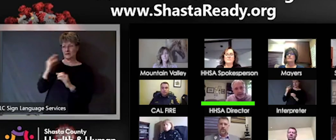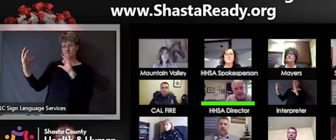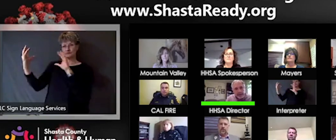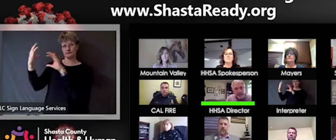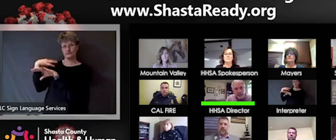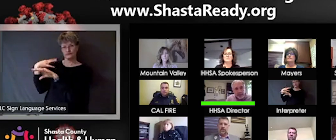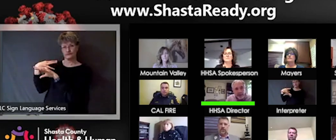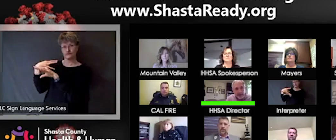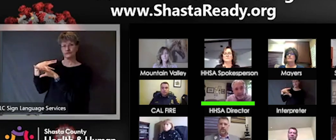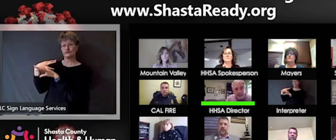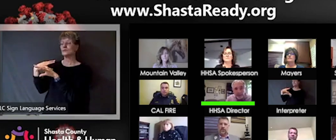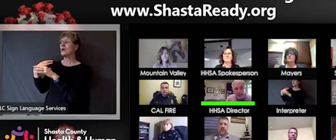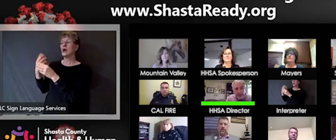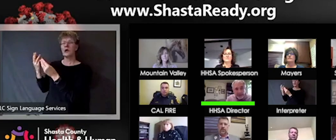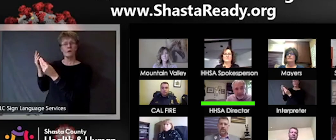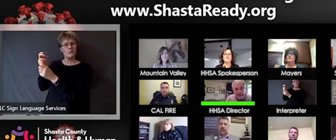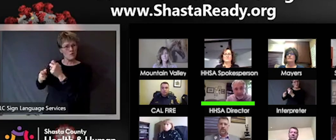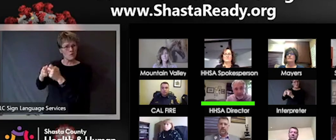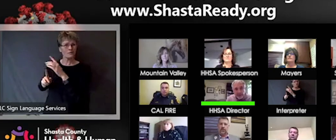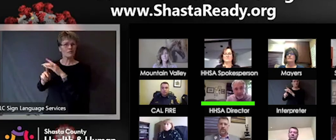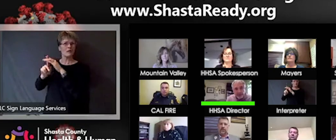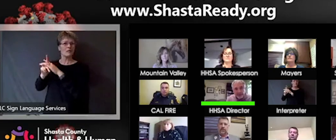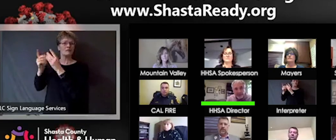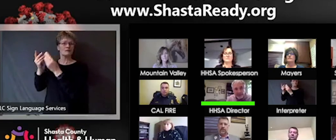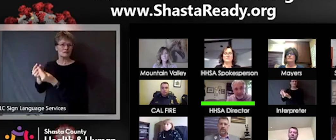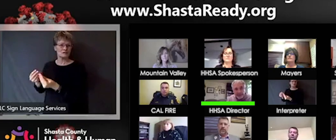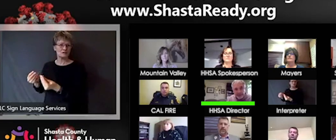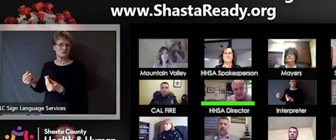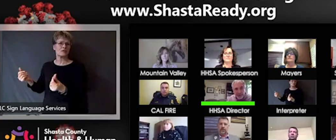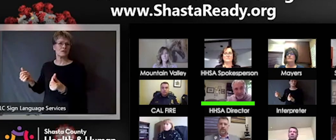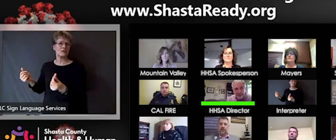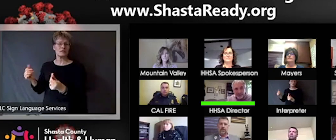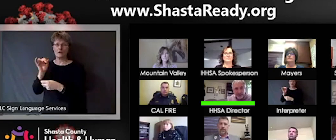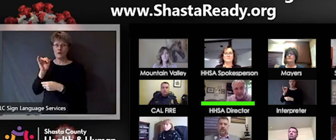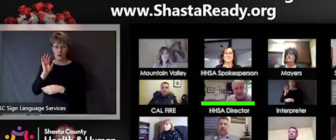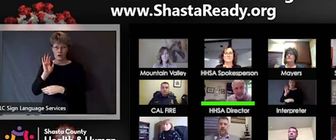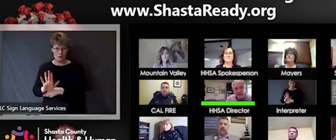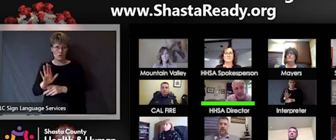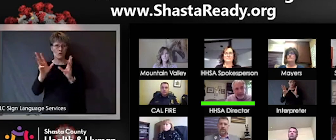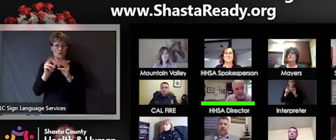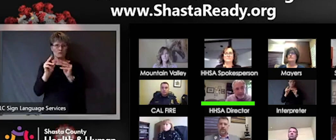we've had better attendance at those since this crisis started then we had